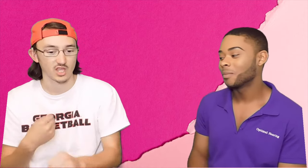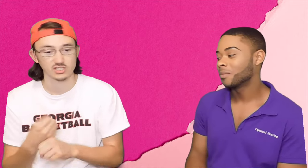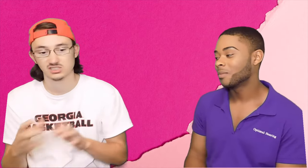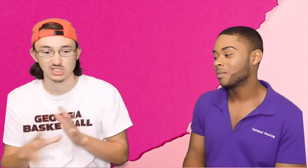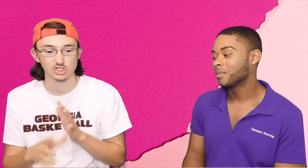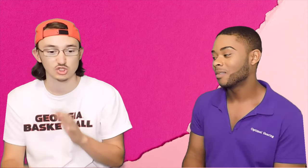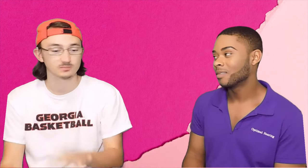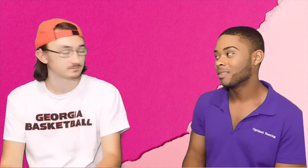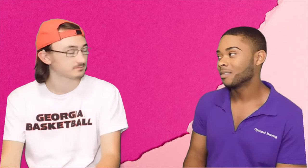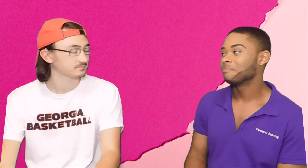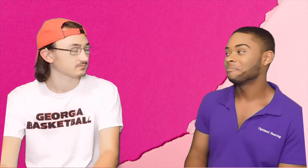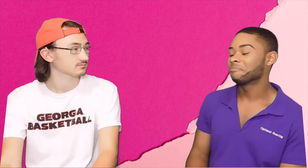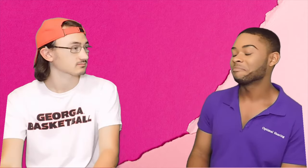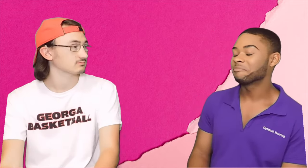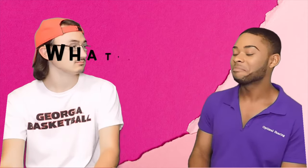Luke: I'm a fourth-year senior, yeah